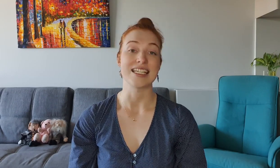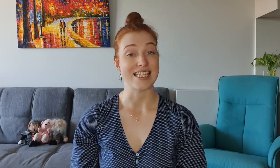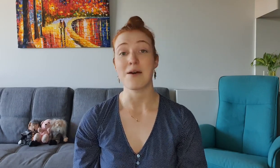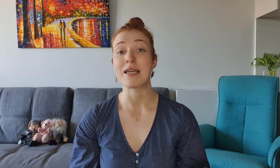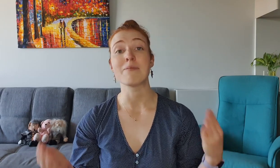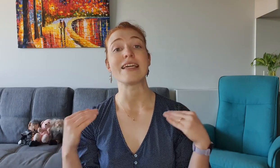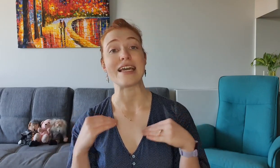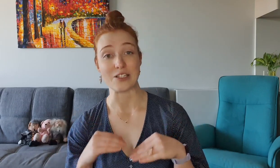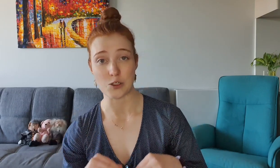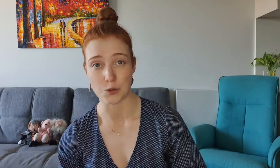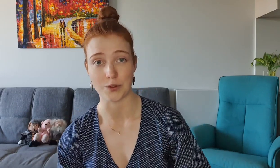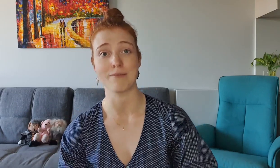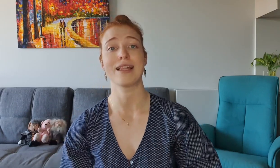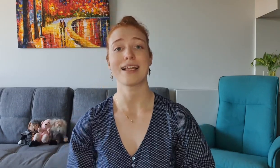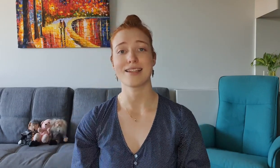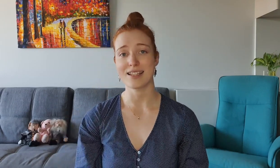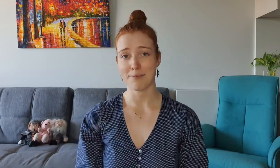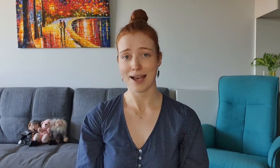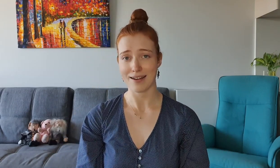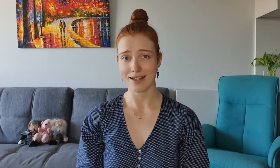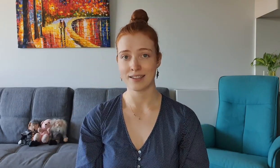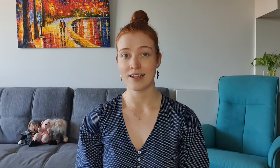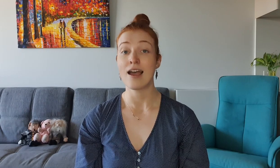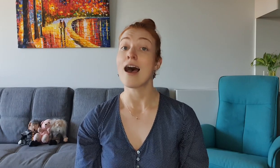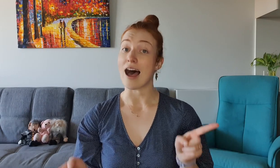Does that make me extremely late to this party?